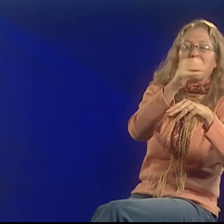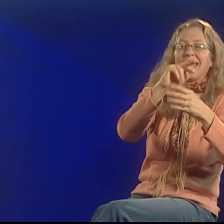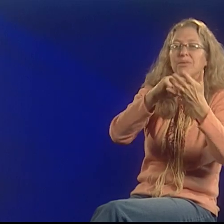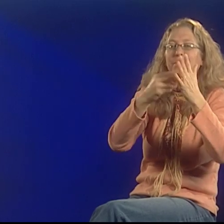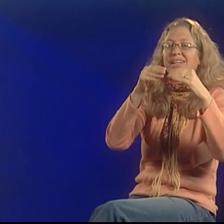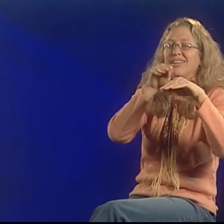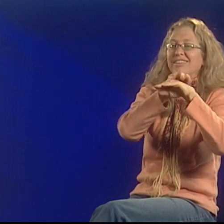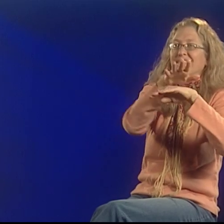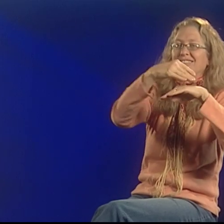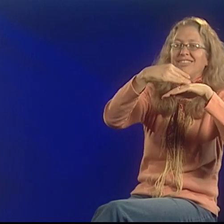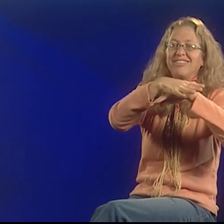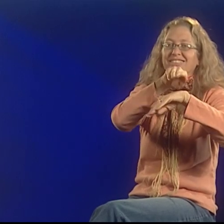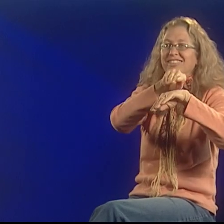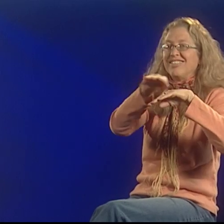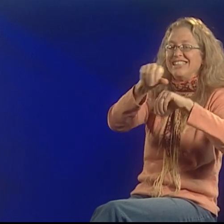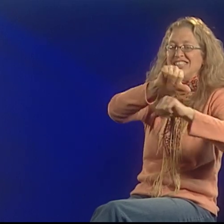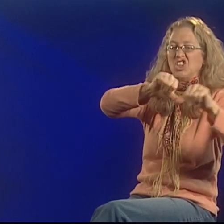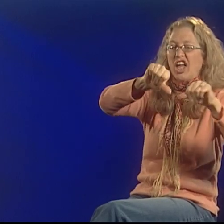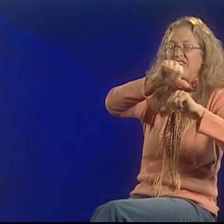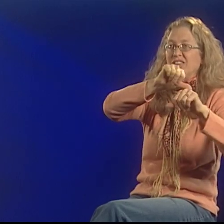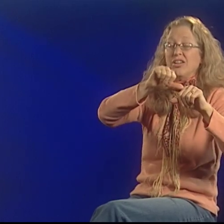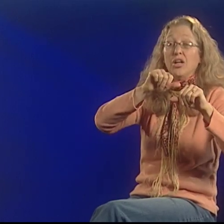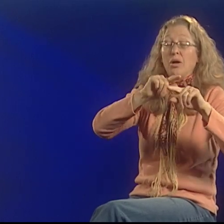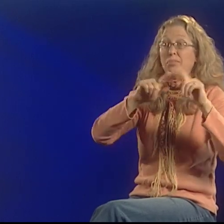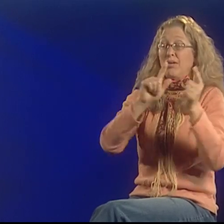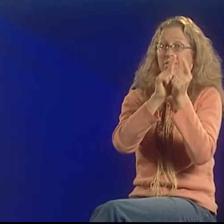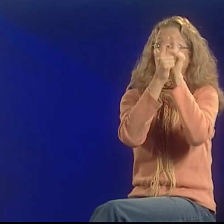It's about the way form and meaning shape each other.